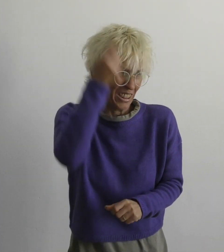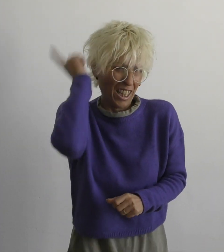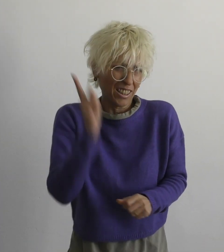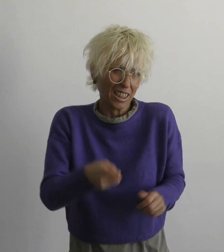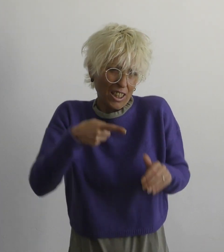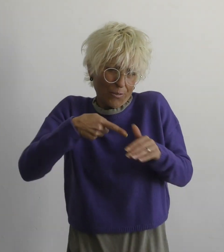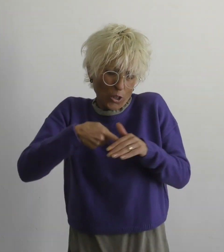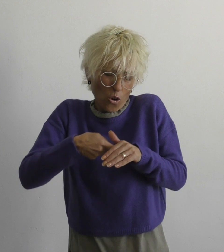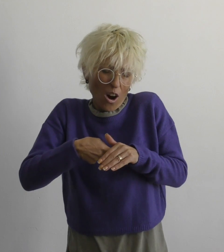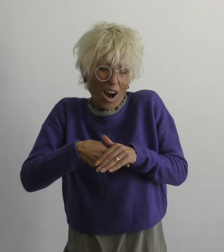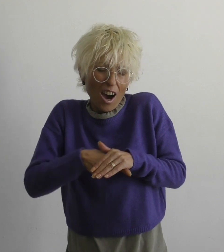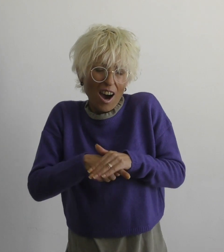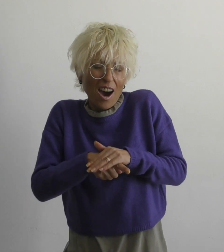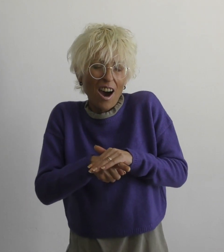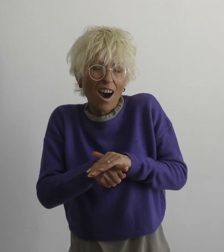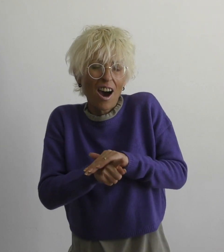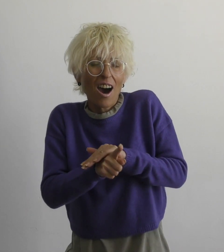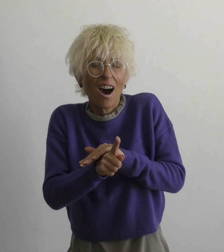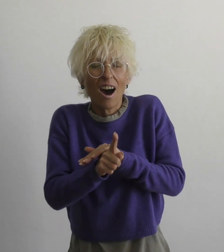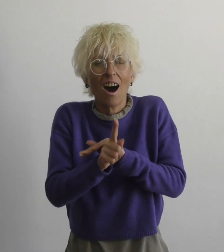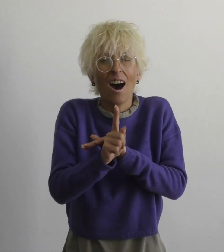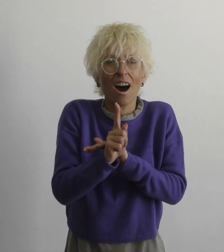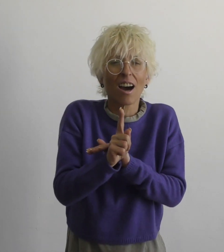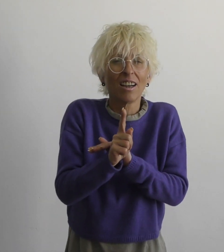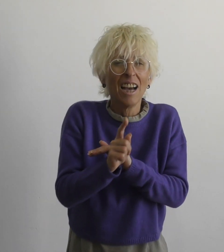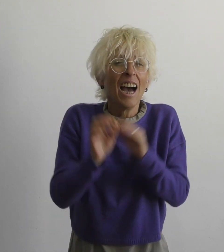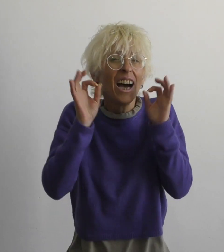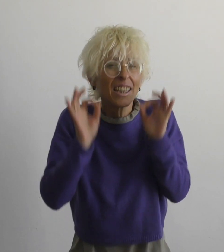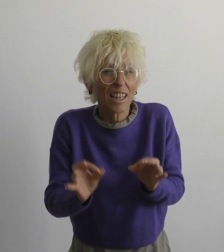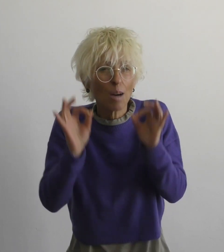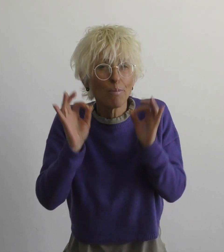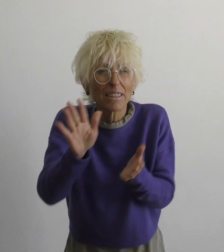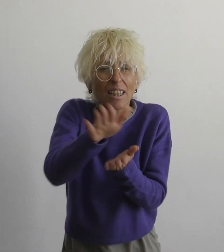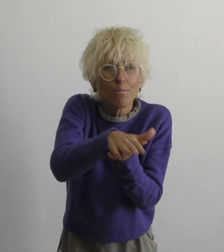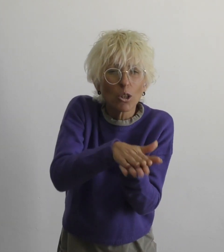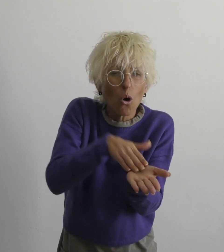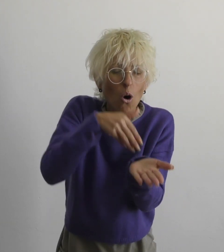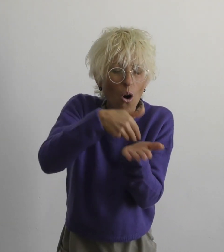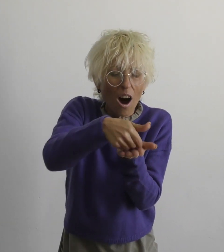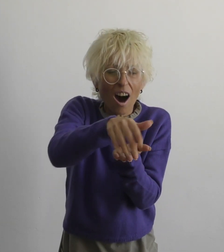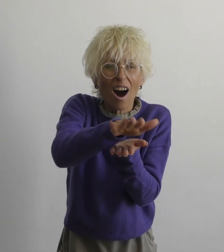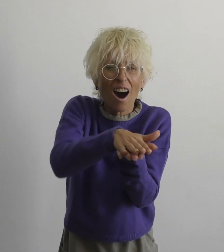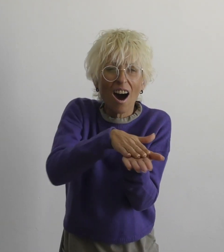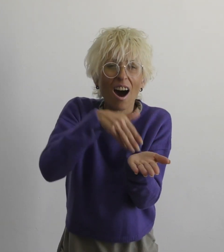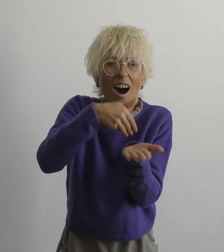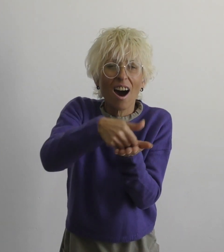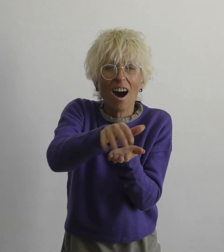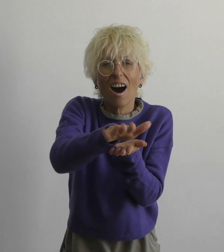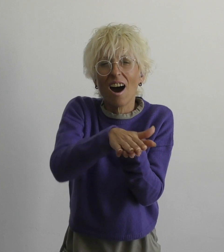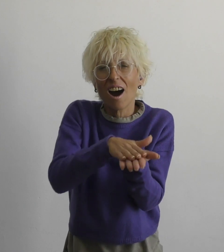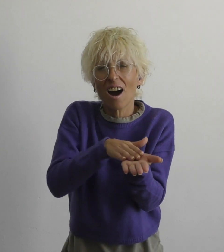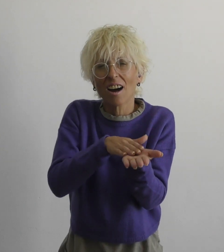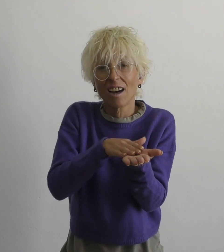No need to run To smear the truth